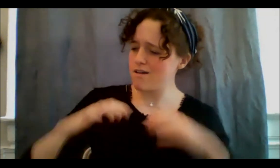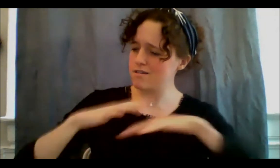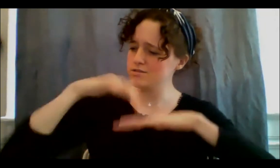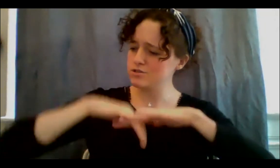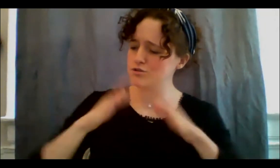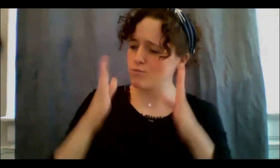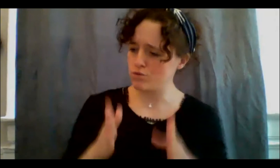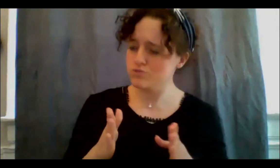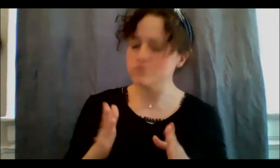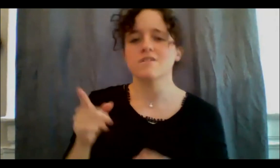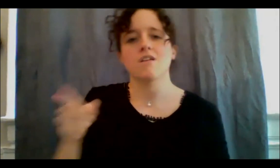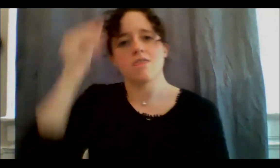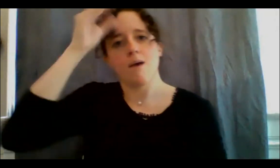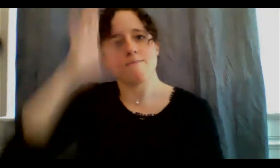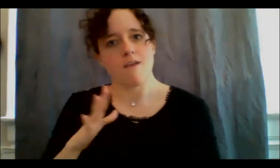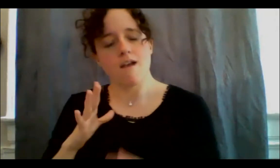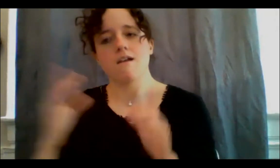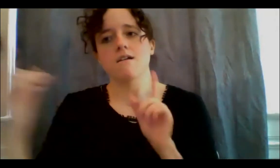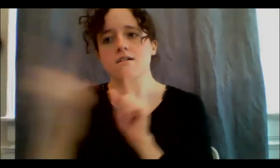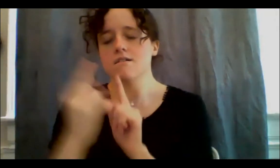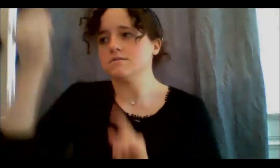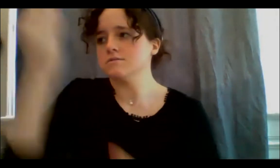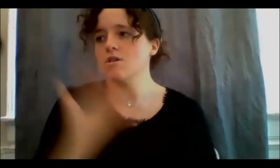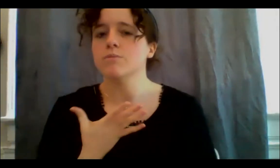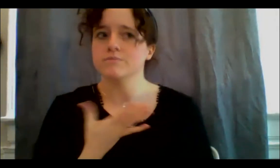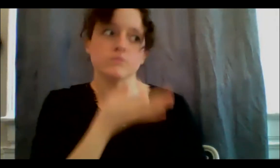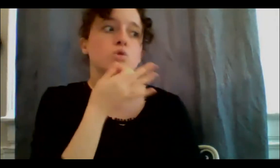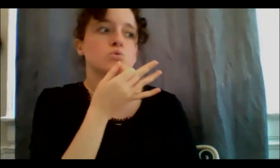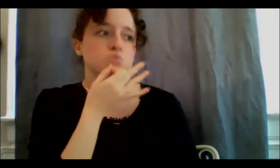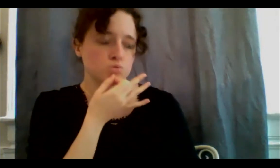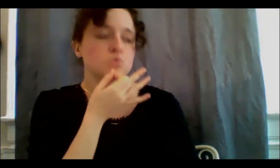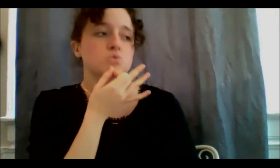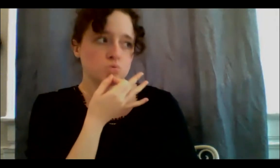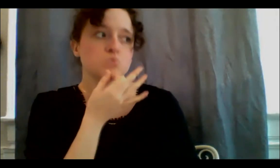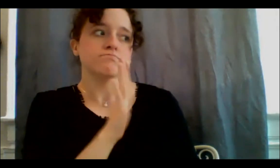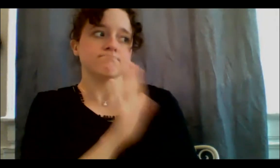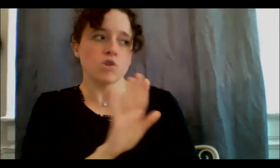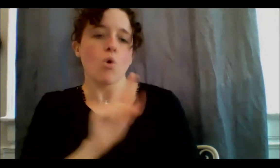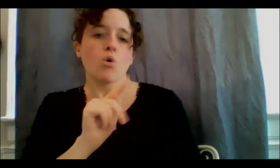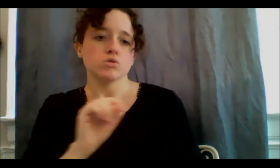that at some point very soon, I would pass over my tools as a Gladue aftercare